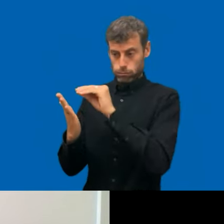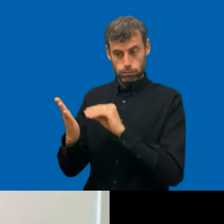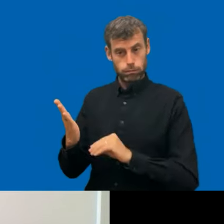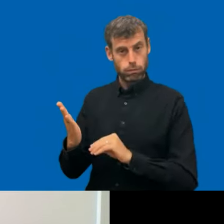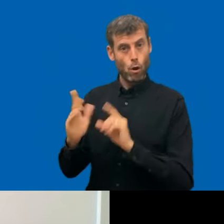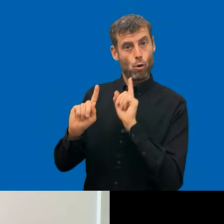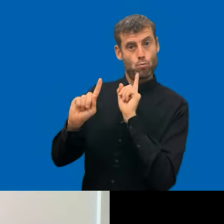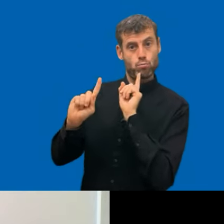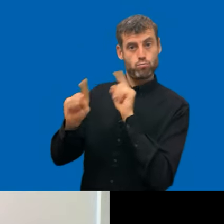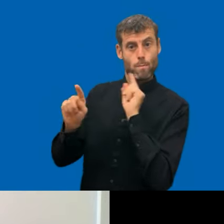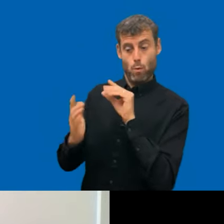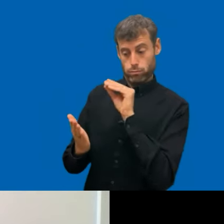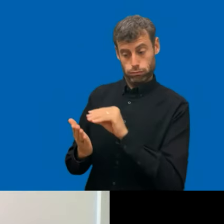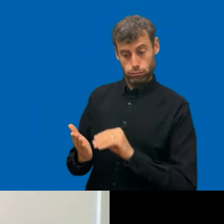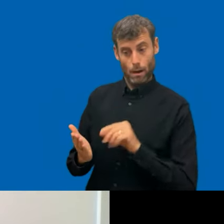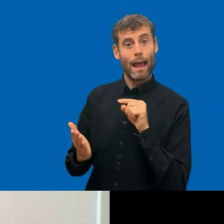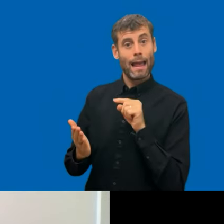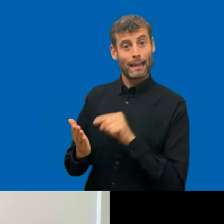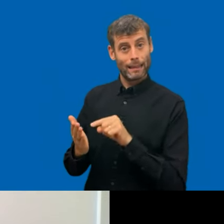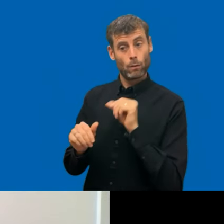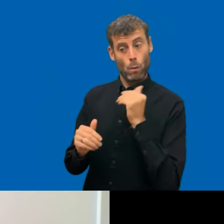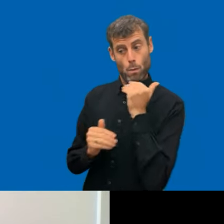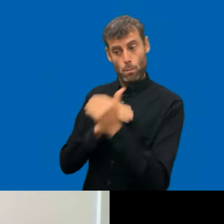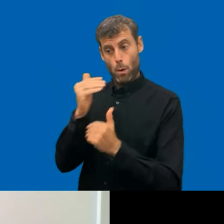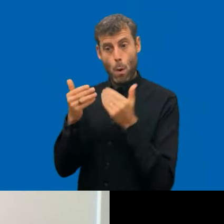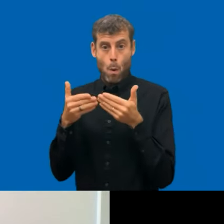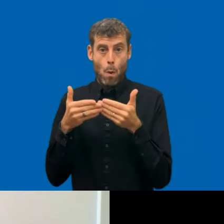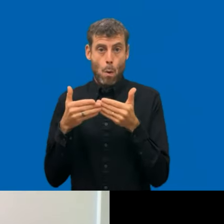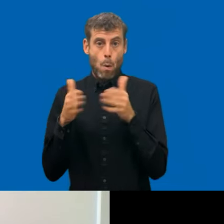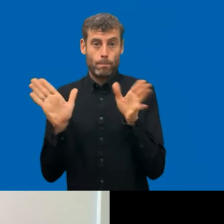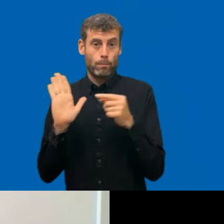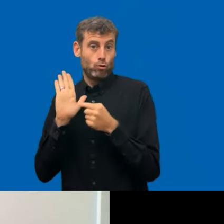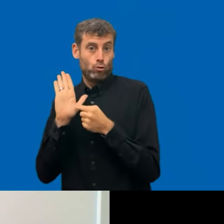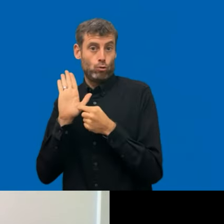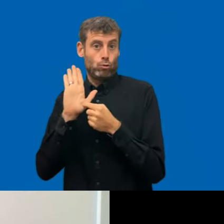well, it is an open discussion, of course. There are pros and cons of each approach